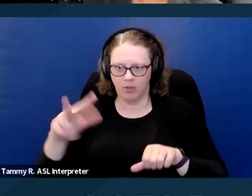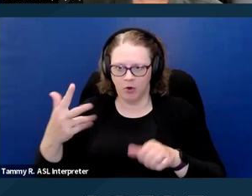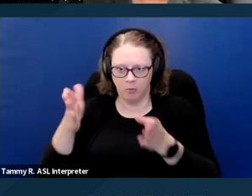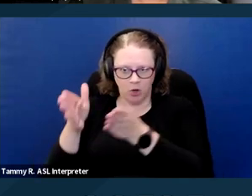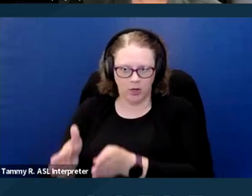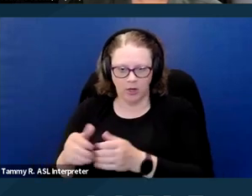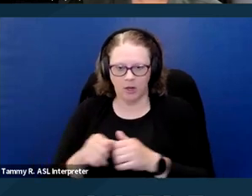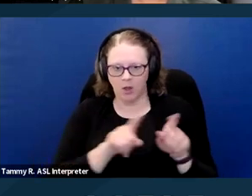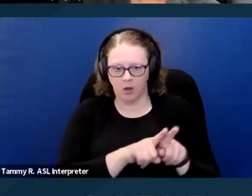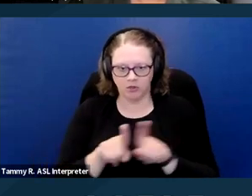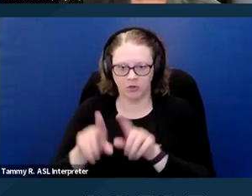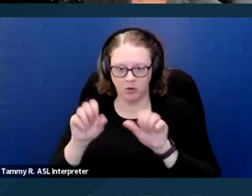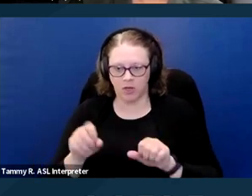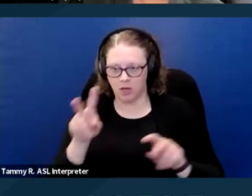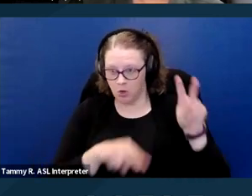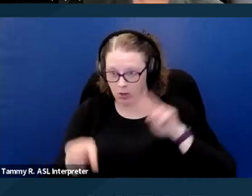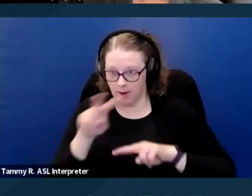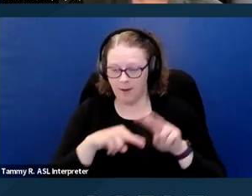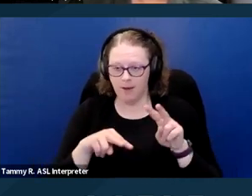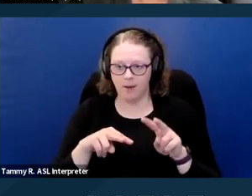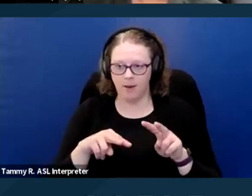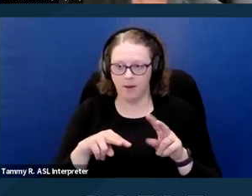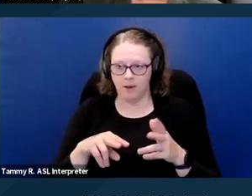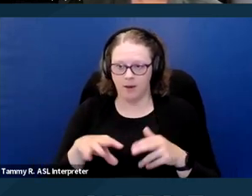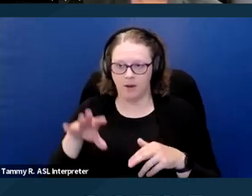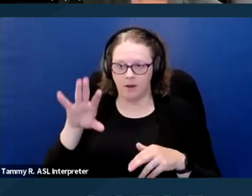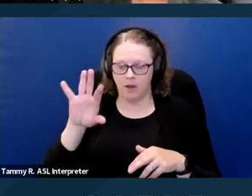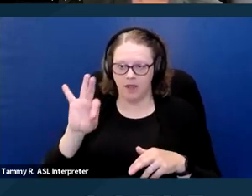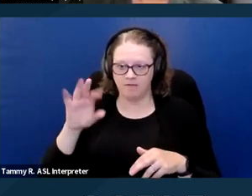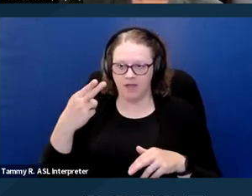You can also look at the FHEO notice.